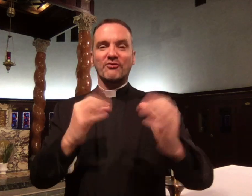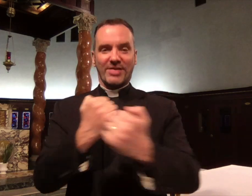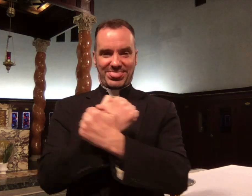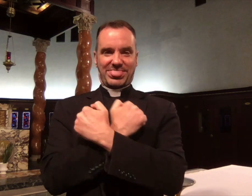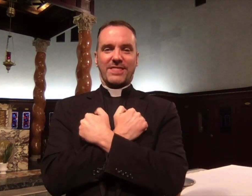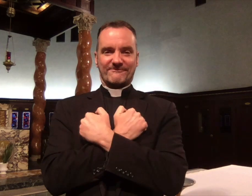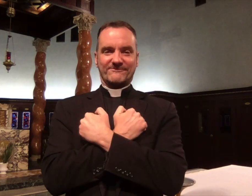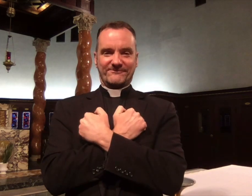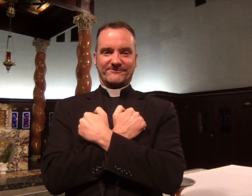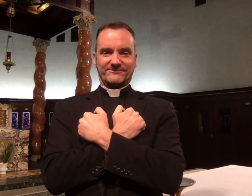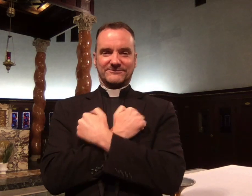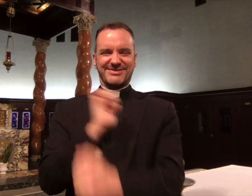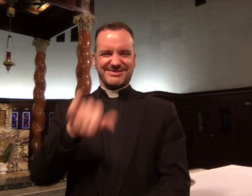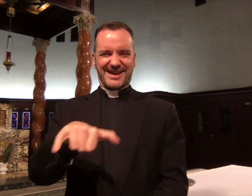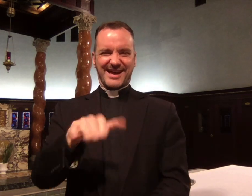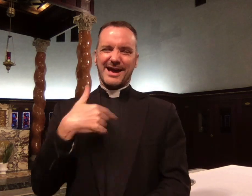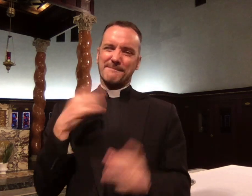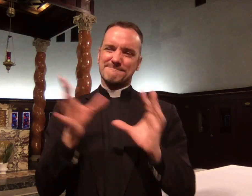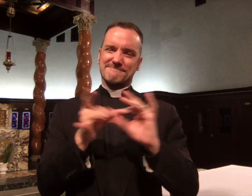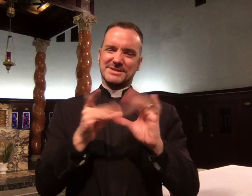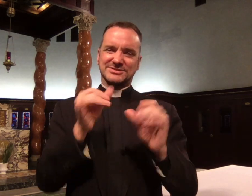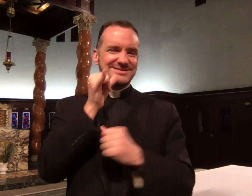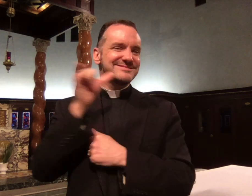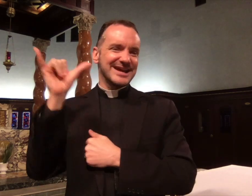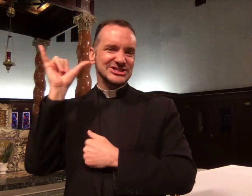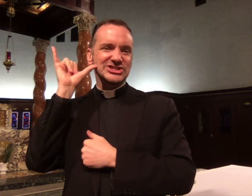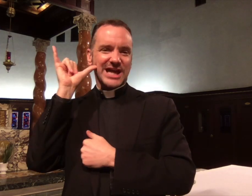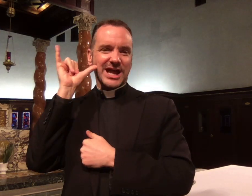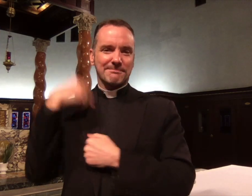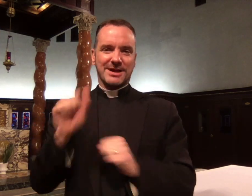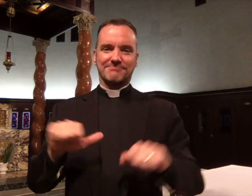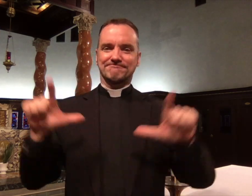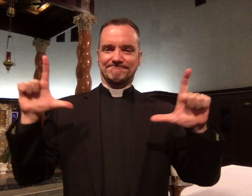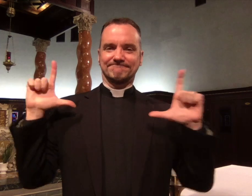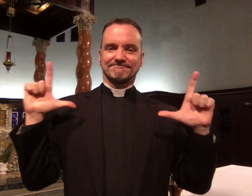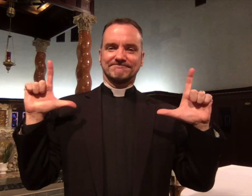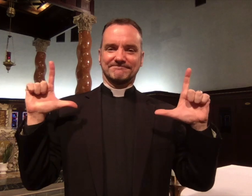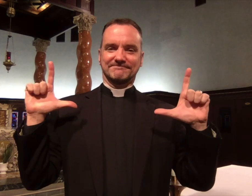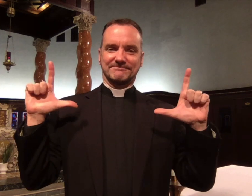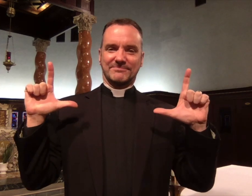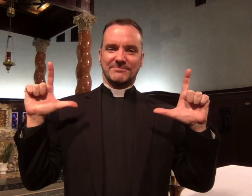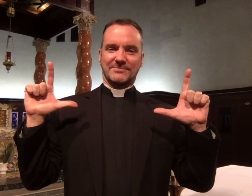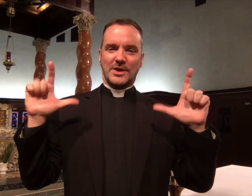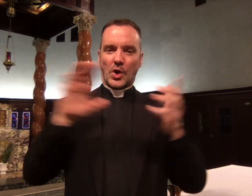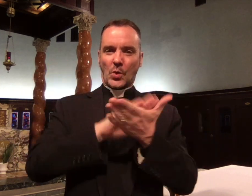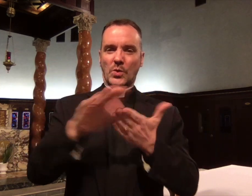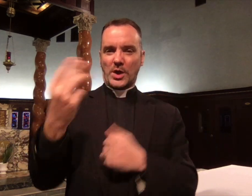of having a meal together. It's to share in that perfect love with one another, as I